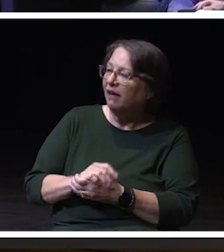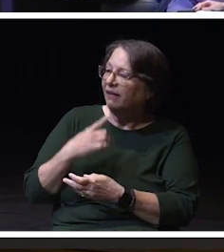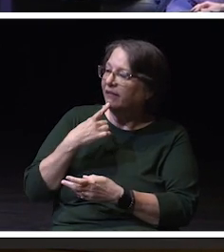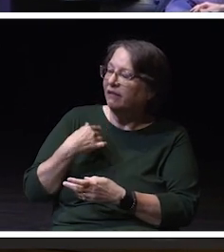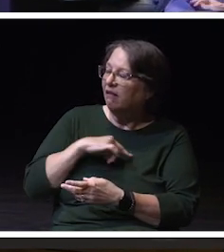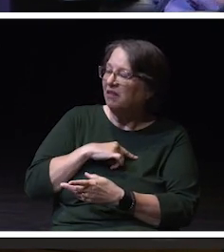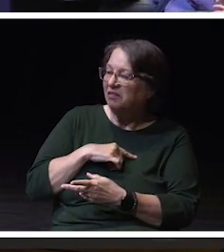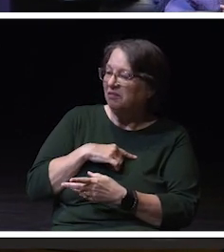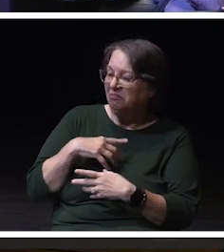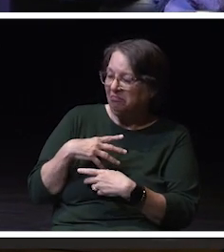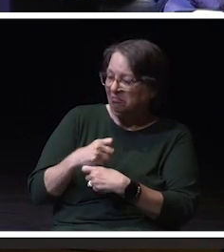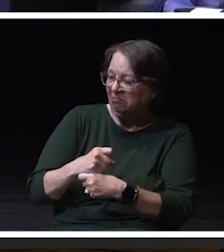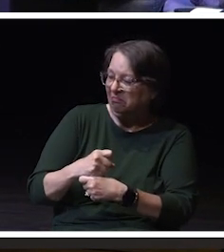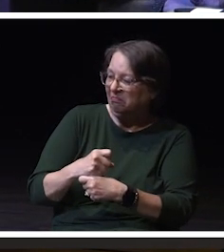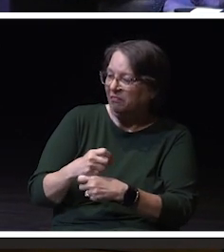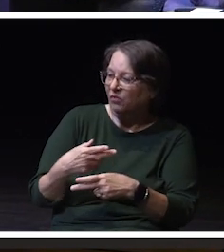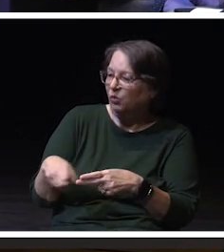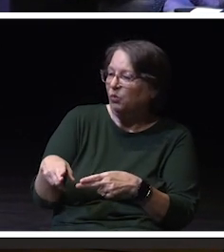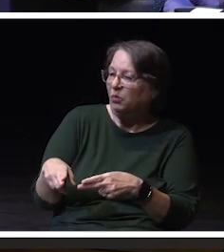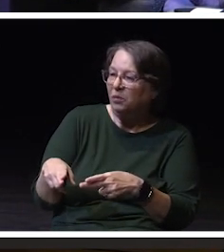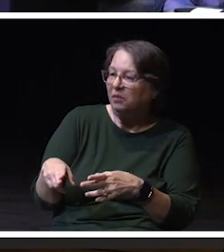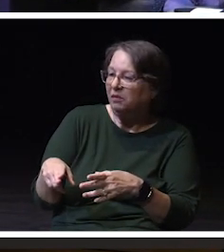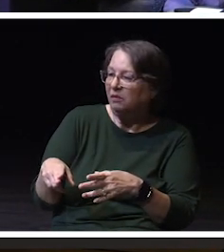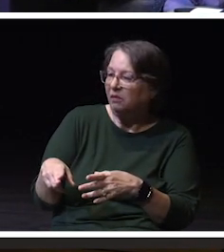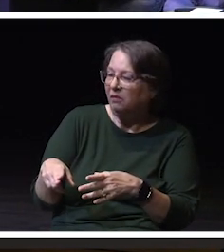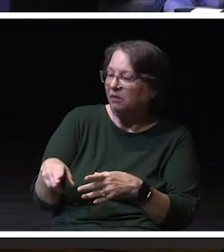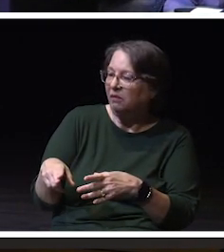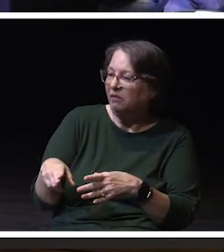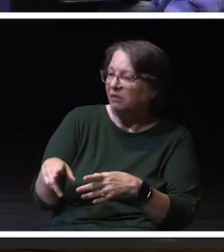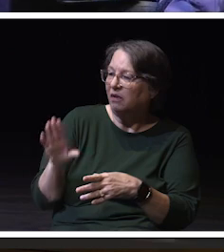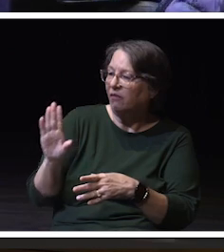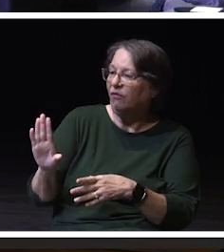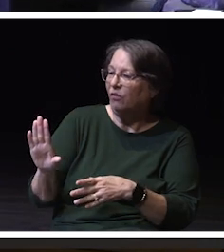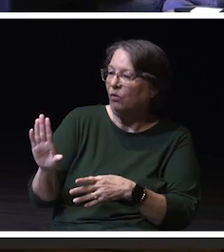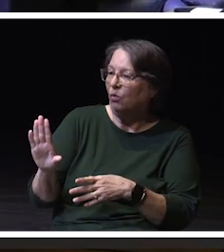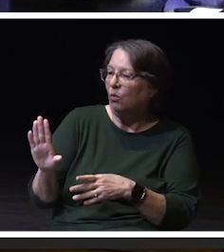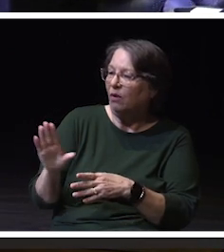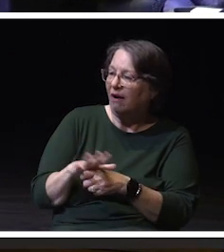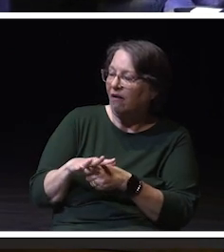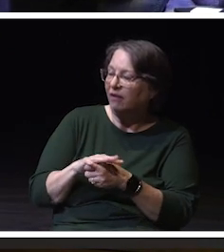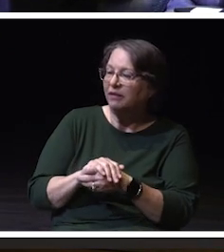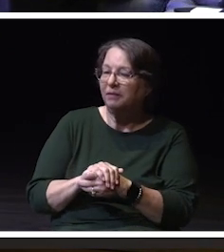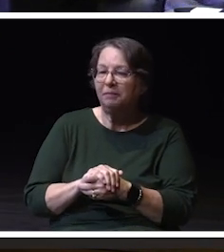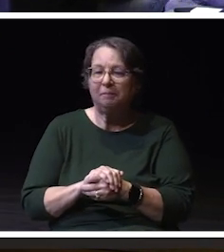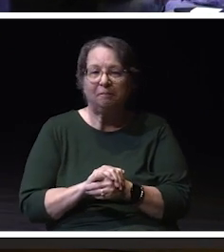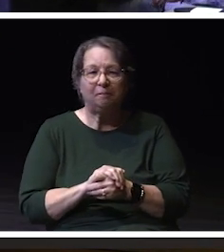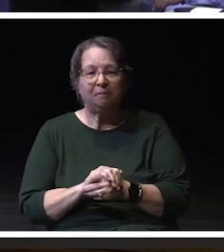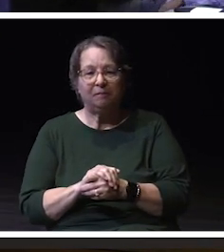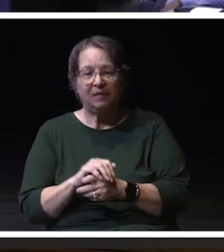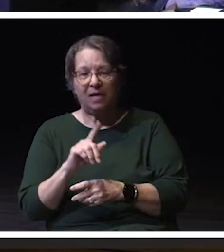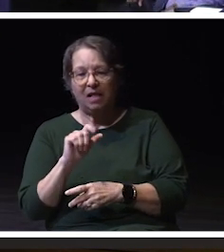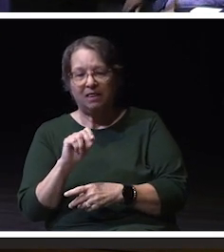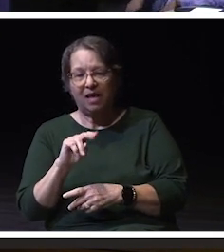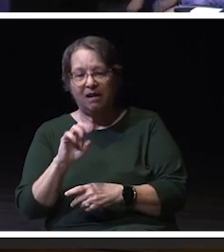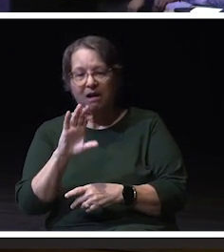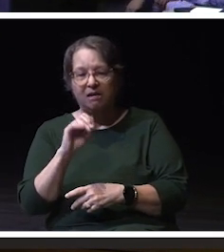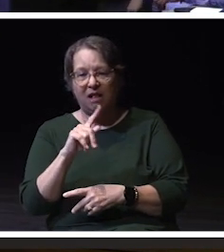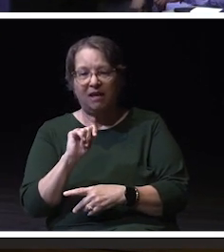glimpse into your respective areas. Lana Collet-Klingenberg, College of Education